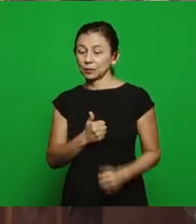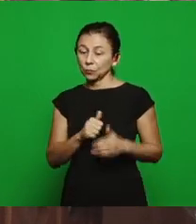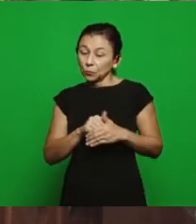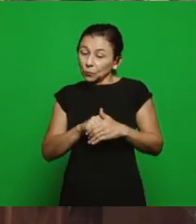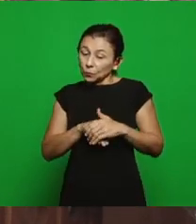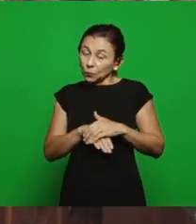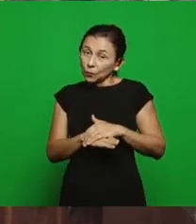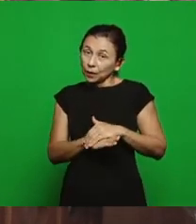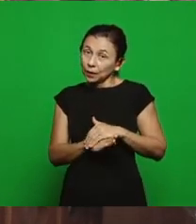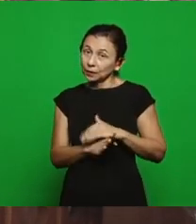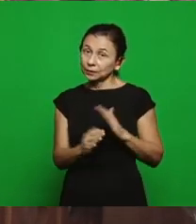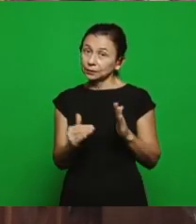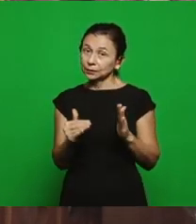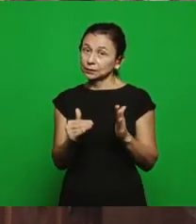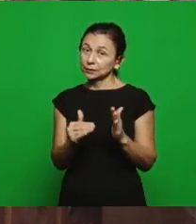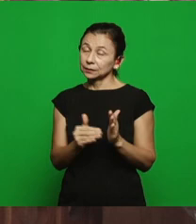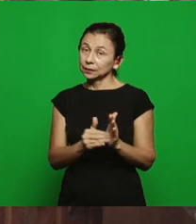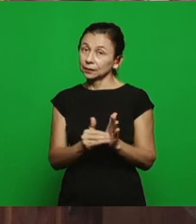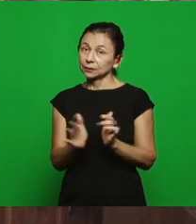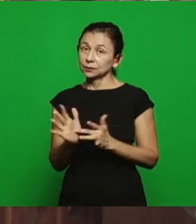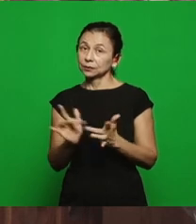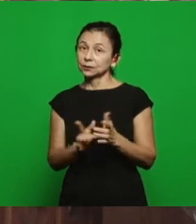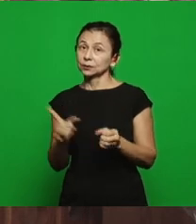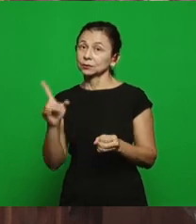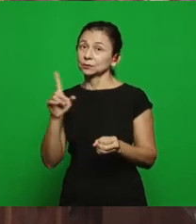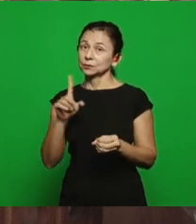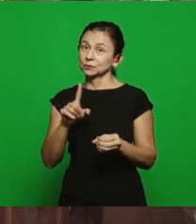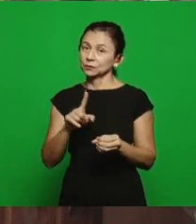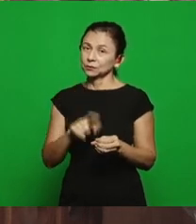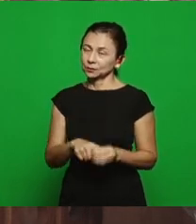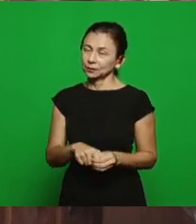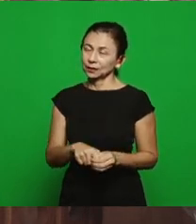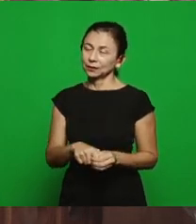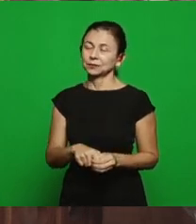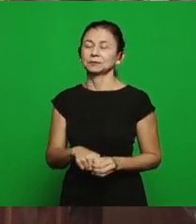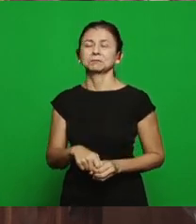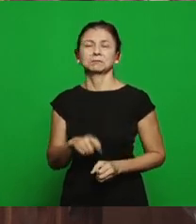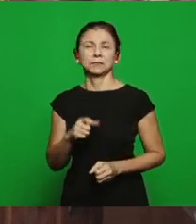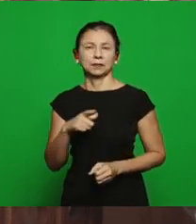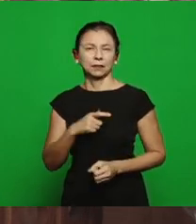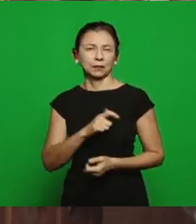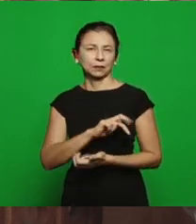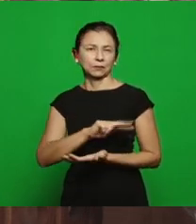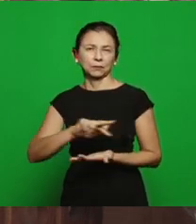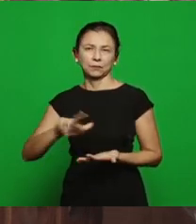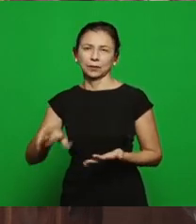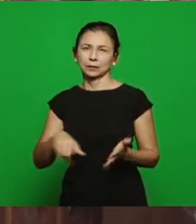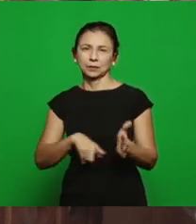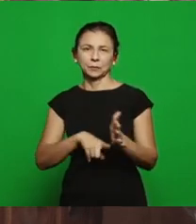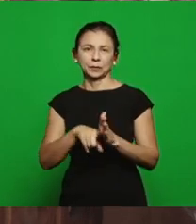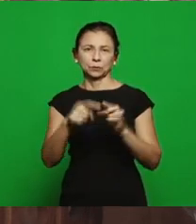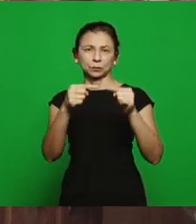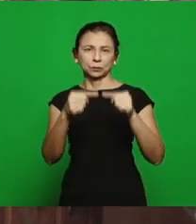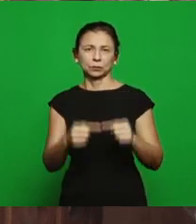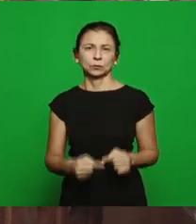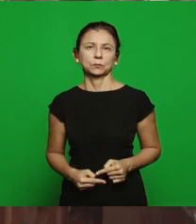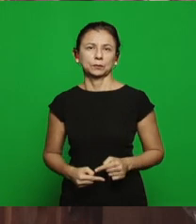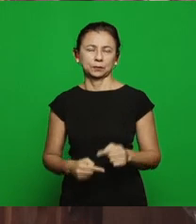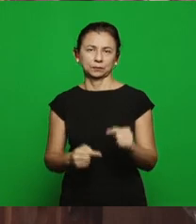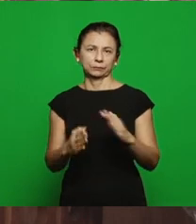for today to the church, of course we would have other questions, including one related to the church of Sardis, but we'll leave to